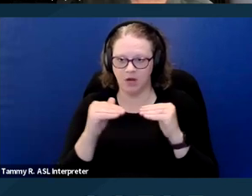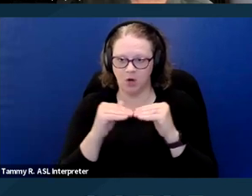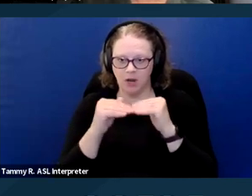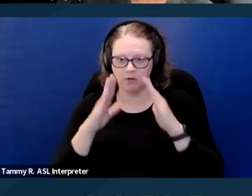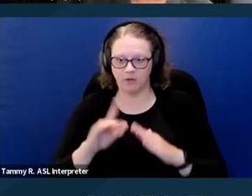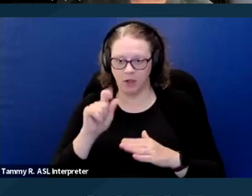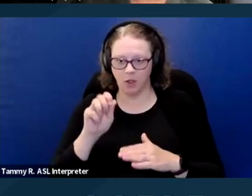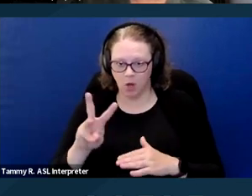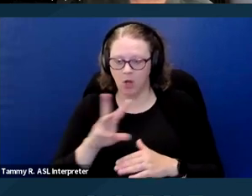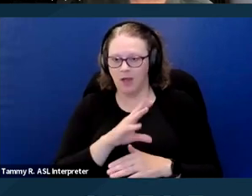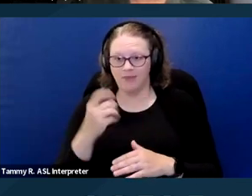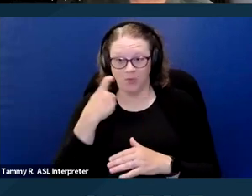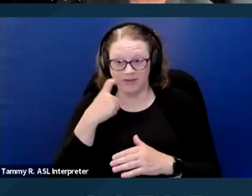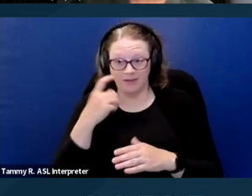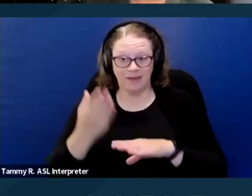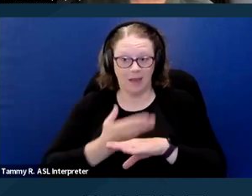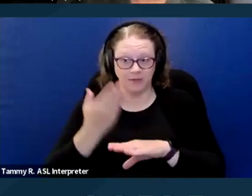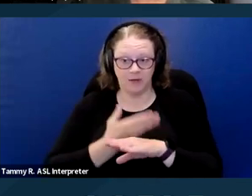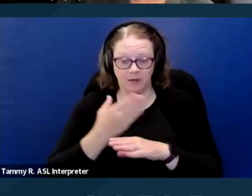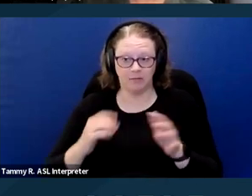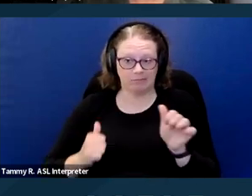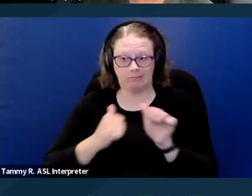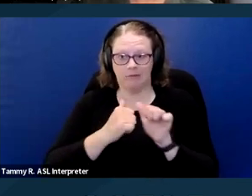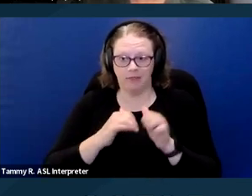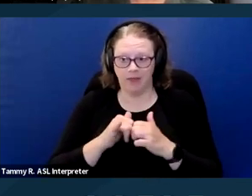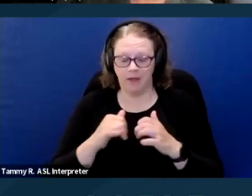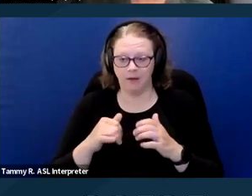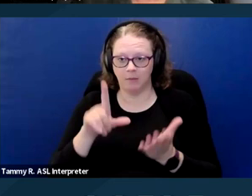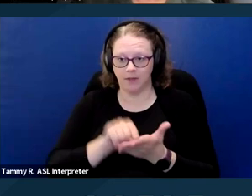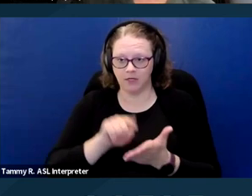so the link that I have there is incorrect.